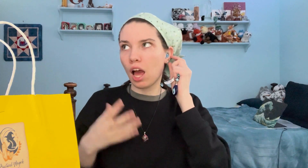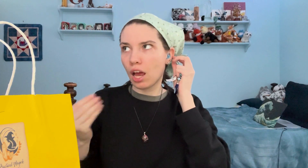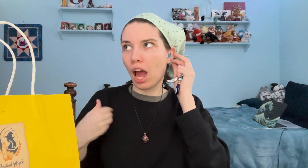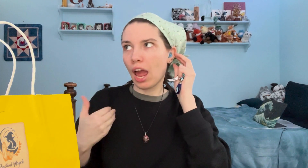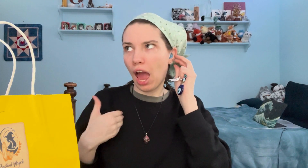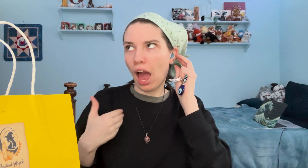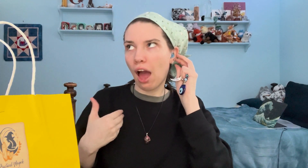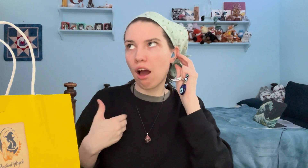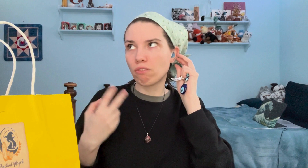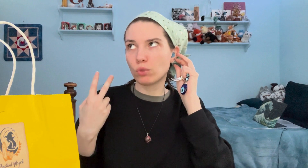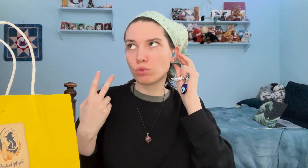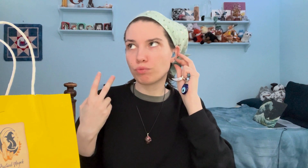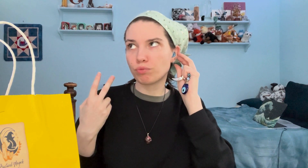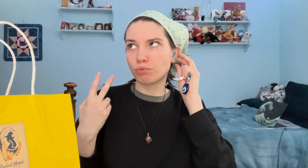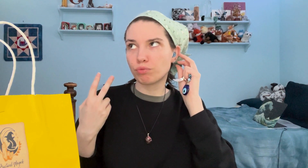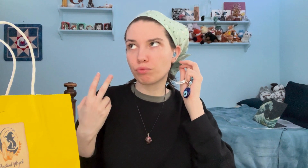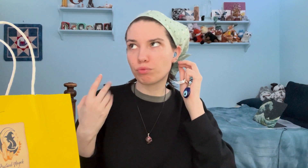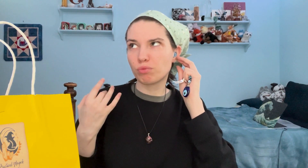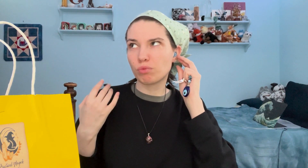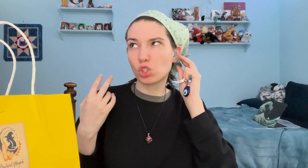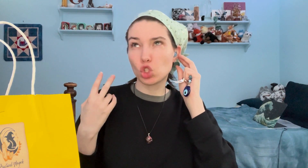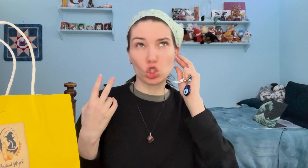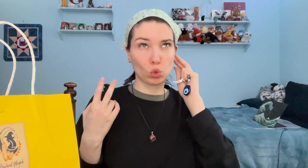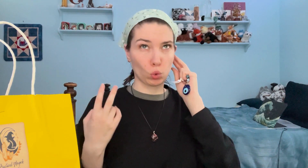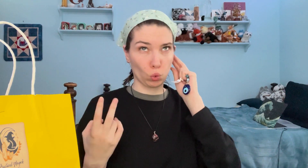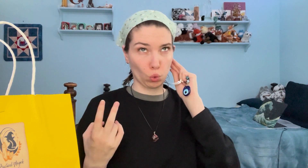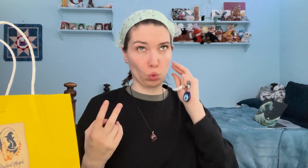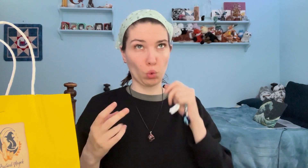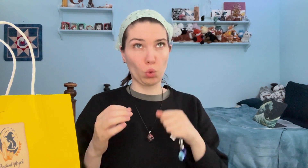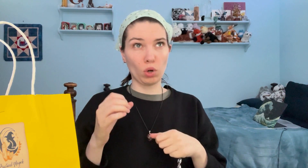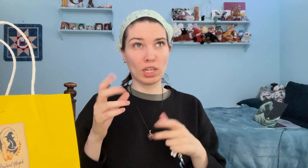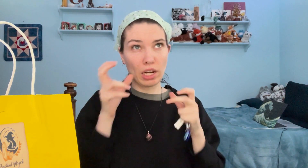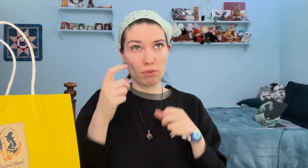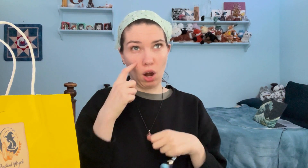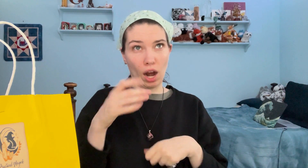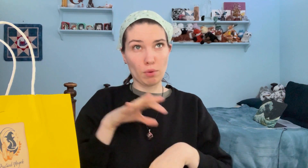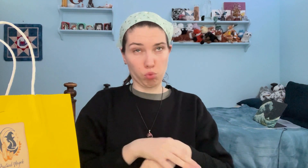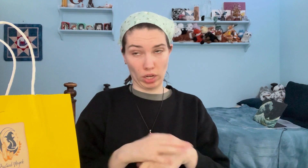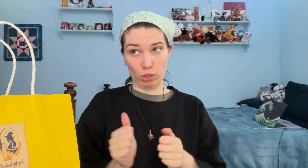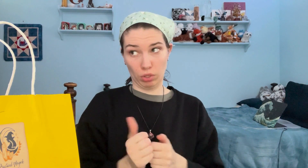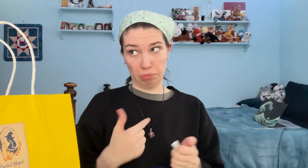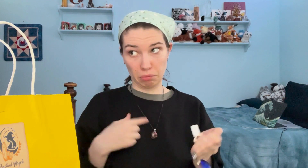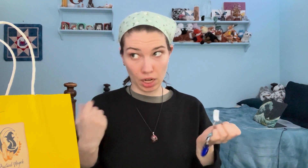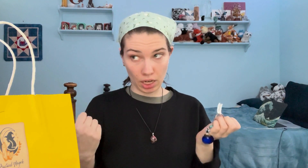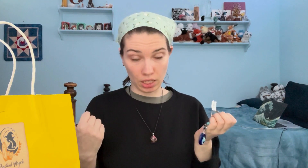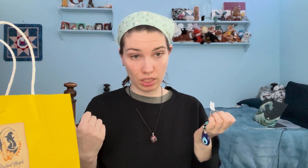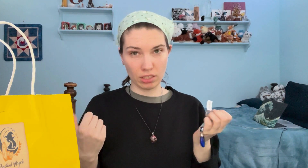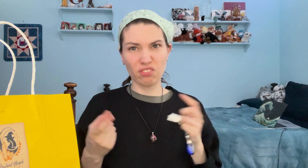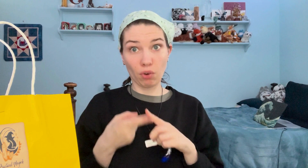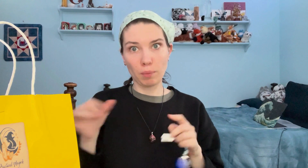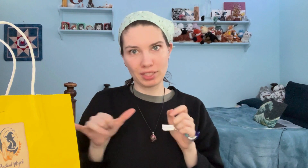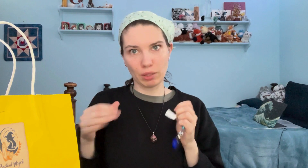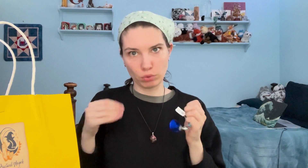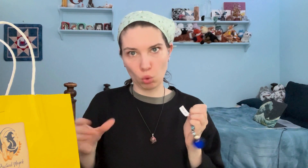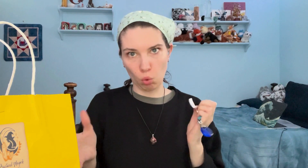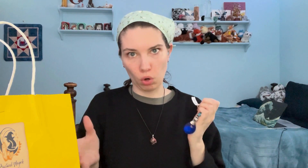and I have...2 evil eye bracelets with me from the same store.